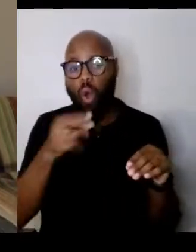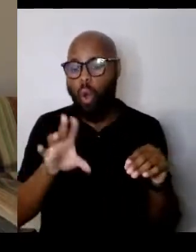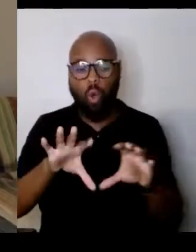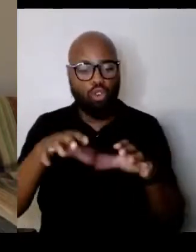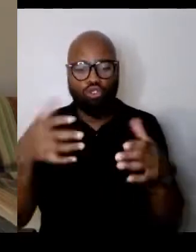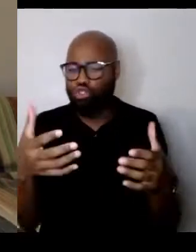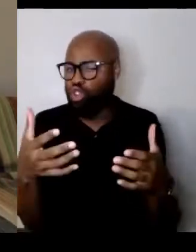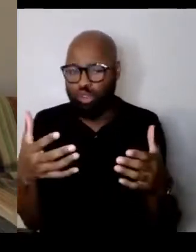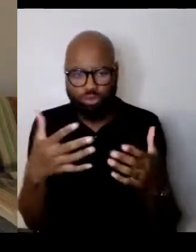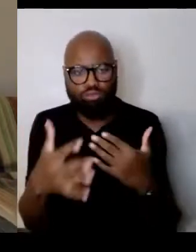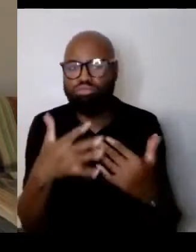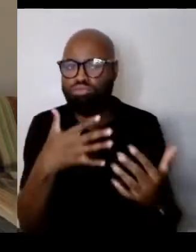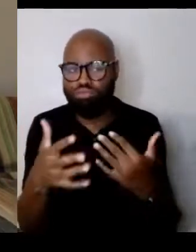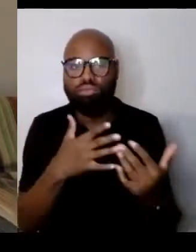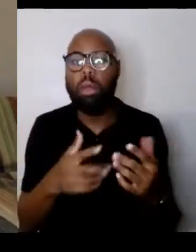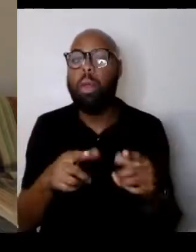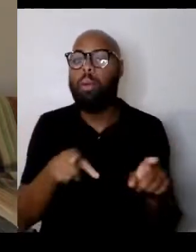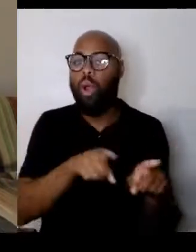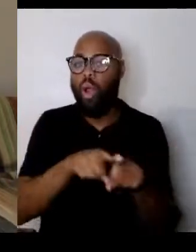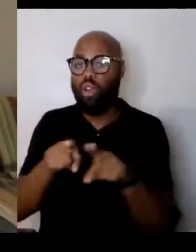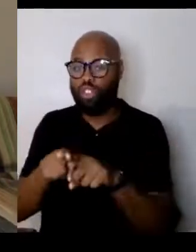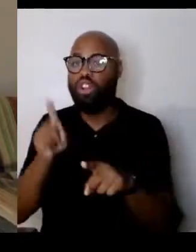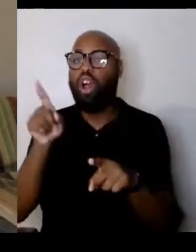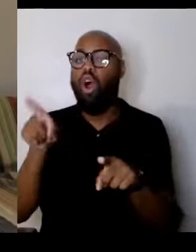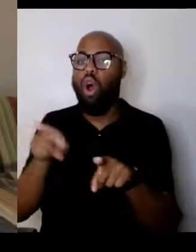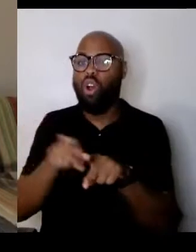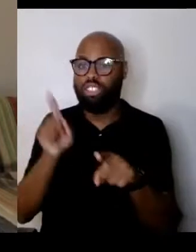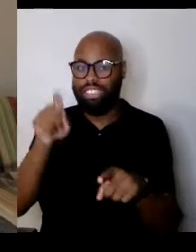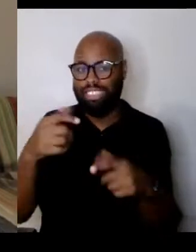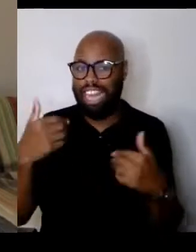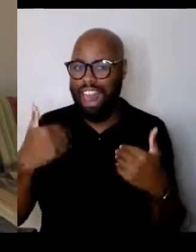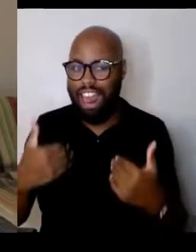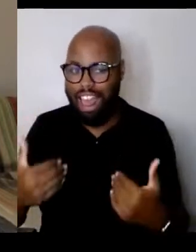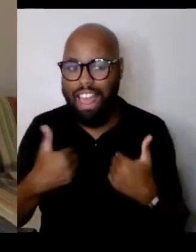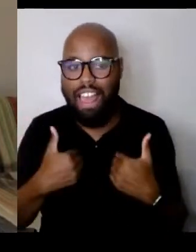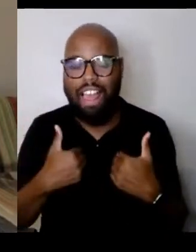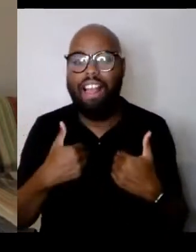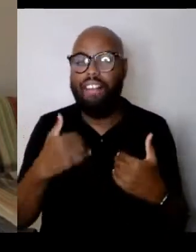But it has to be overlaid with a program,